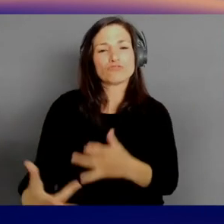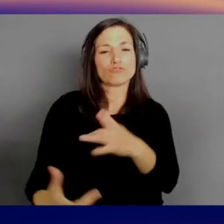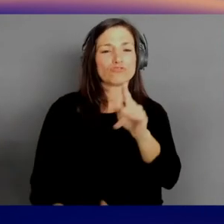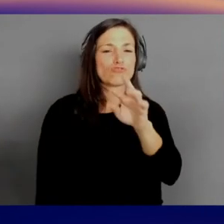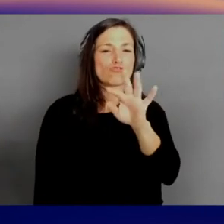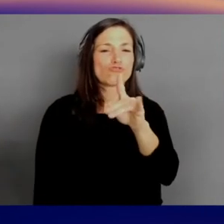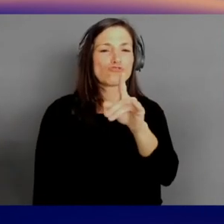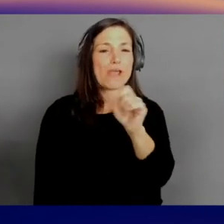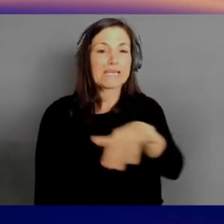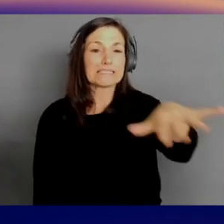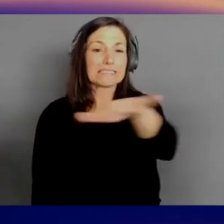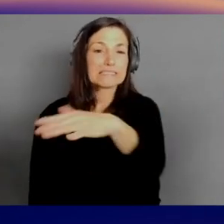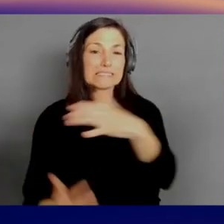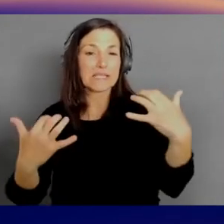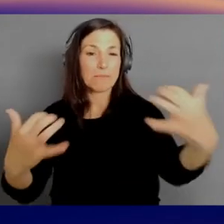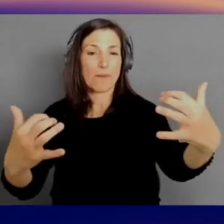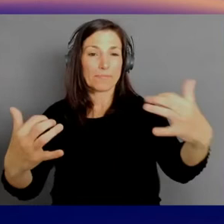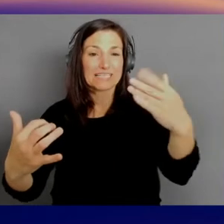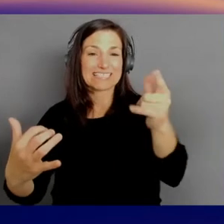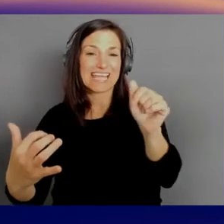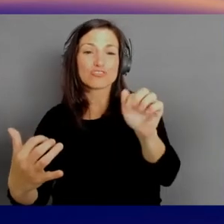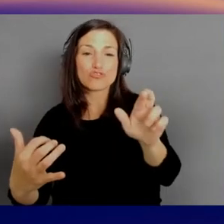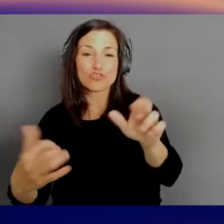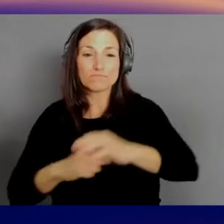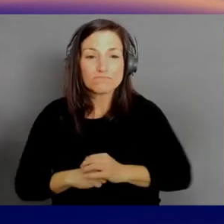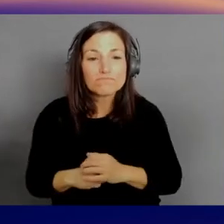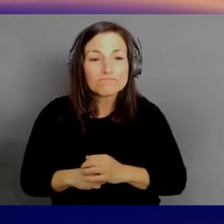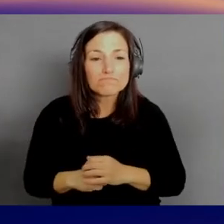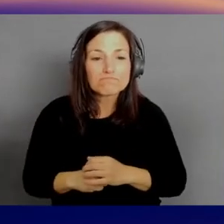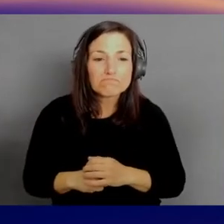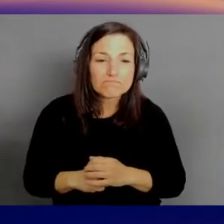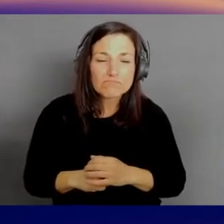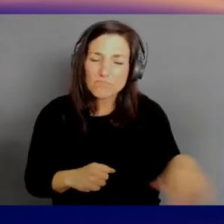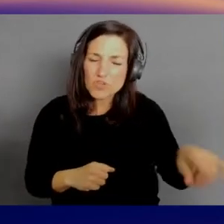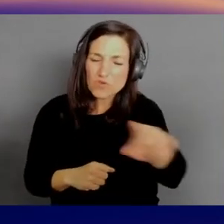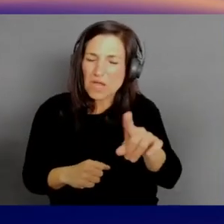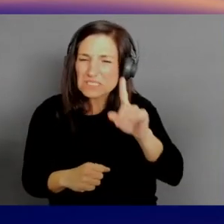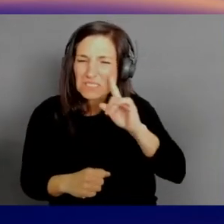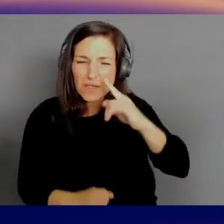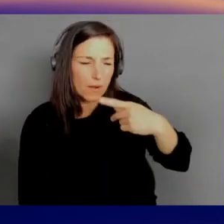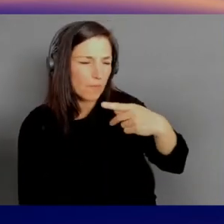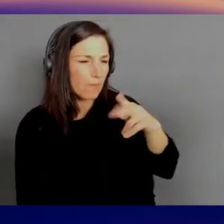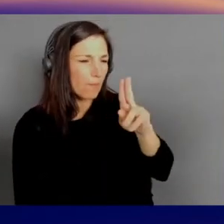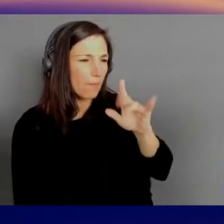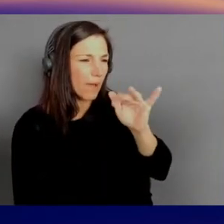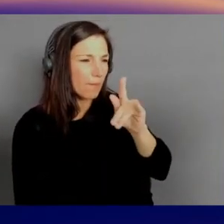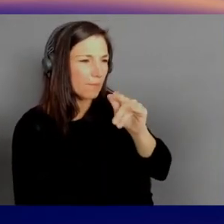we hear the term public sector, maybe our minds go to the government, right? What other customers, though,